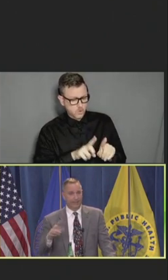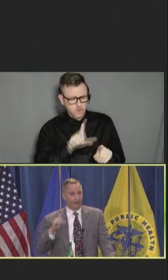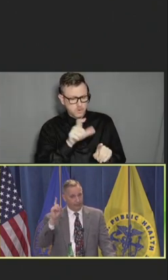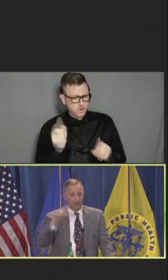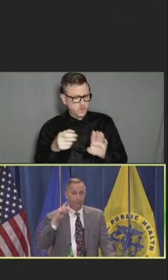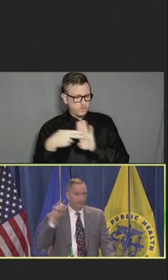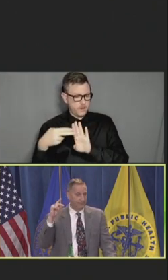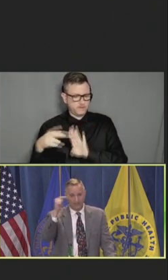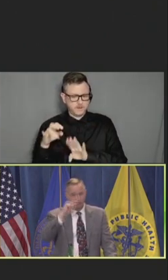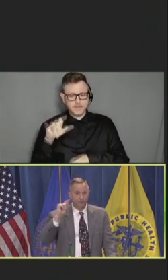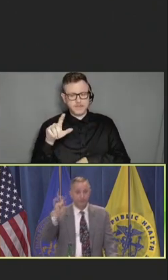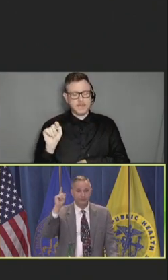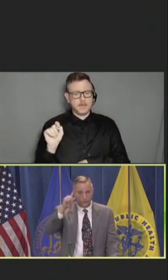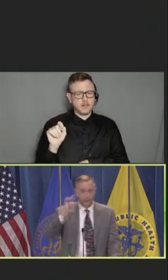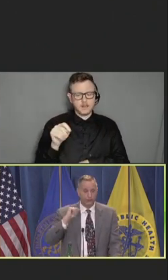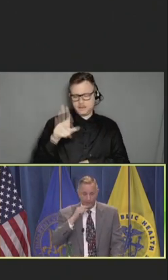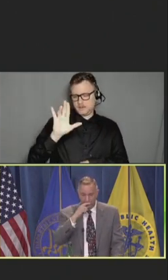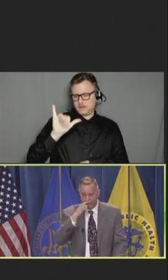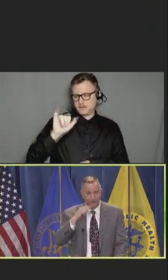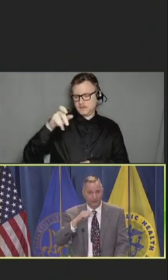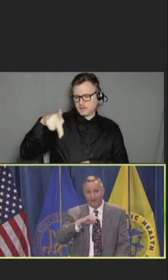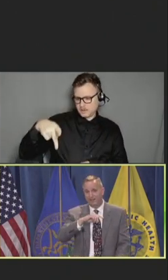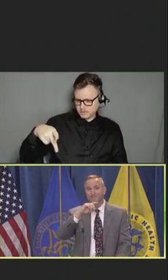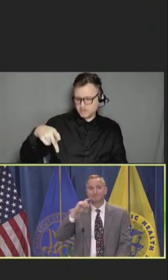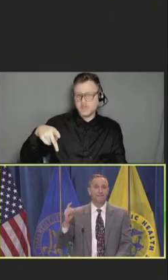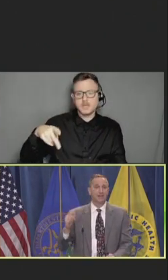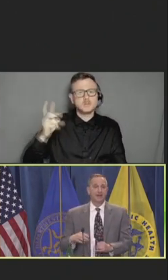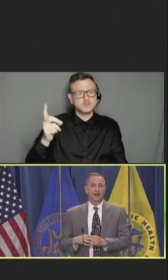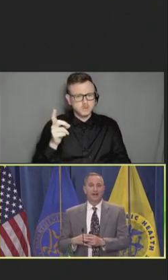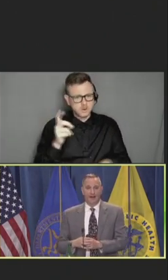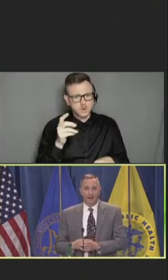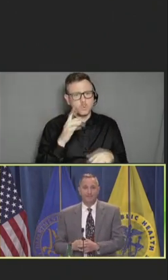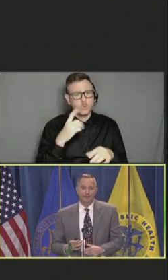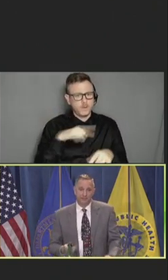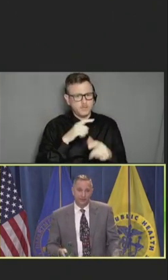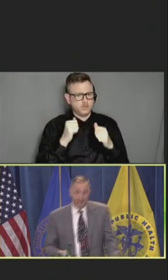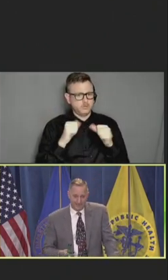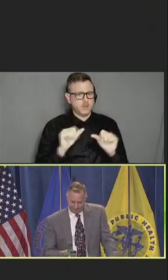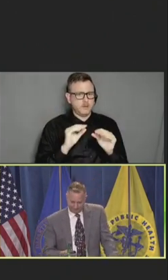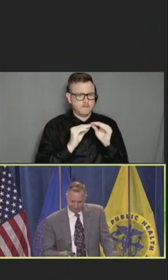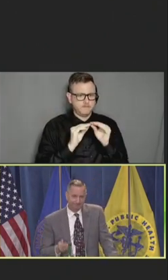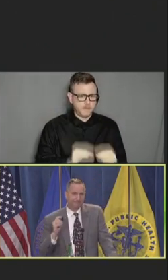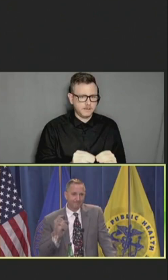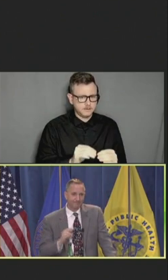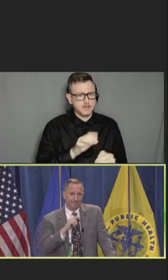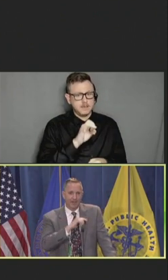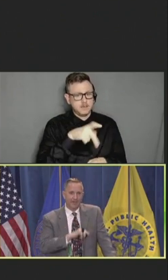Though Yelp fixed it in two weeks, Google took 344 days. So, yeah.